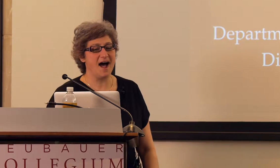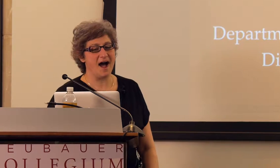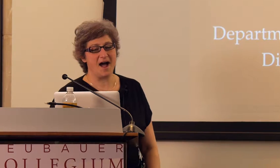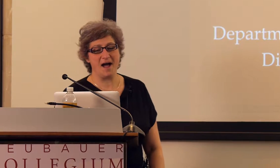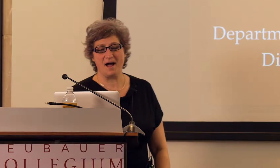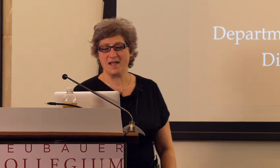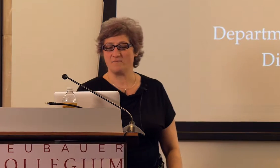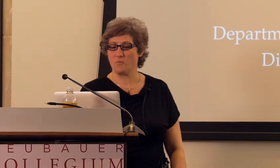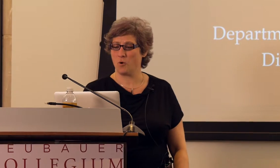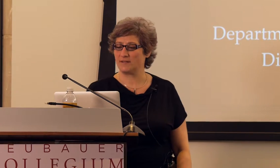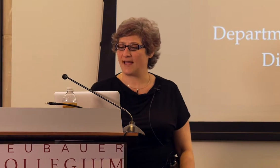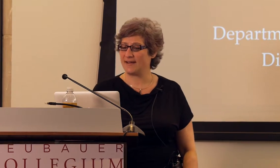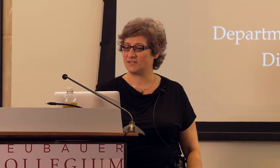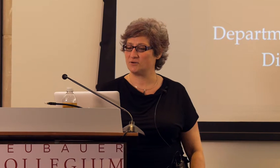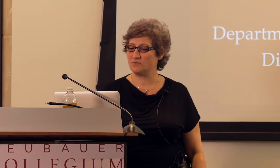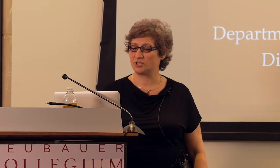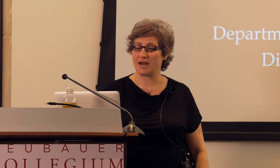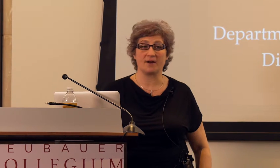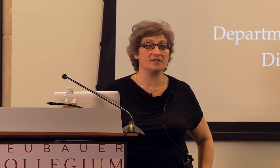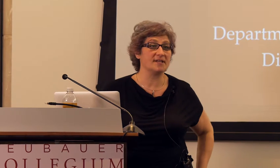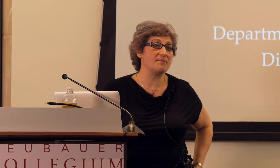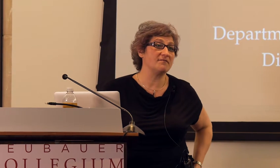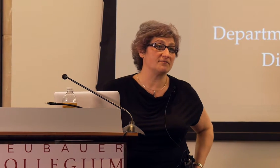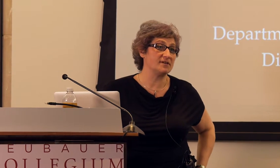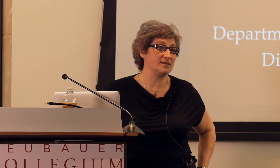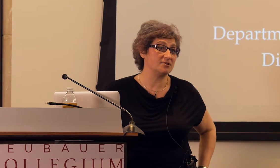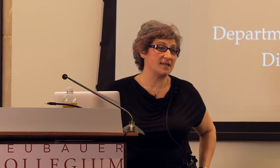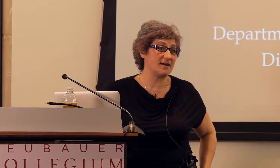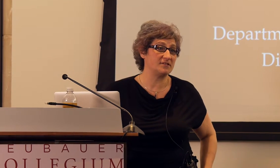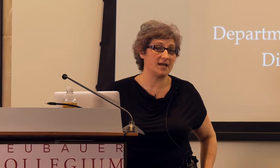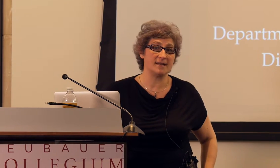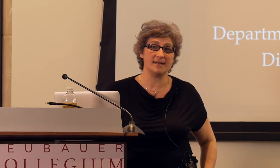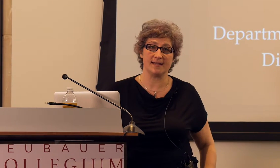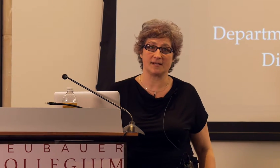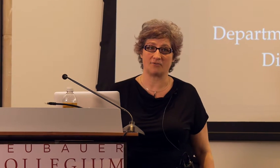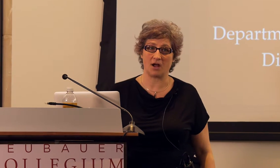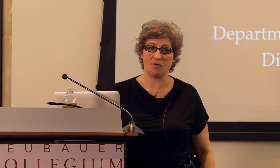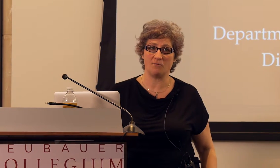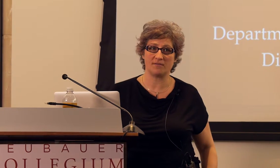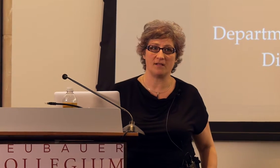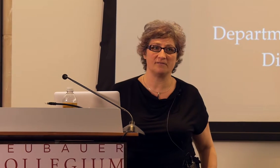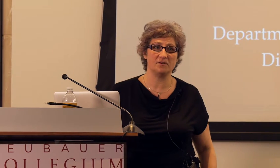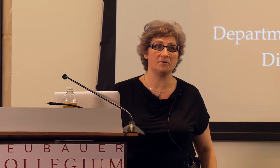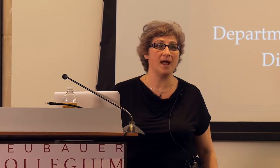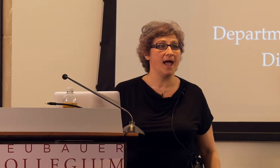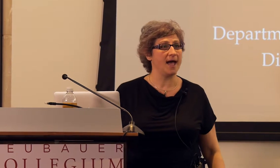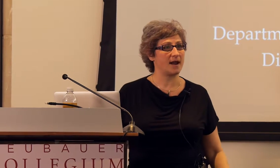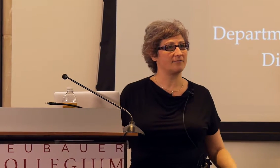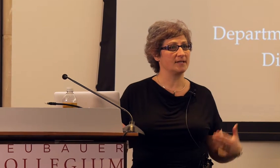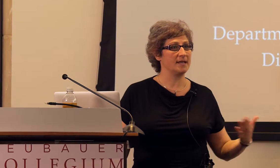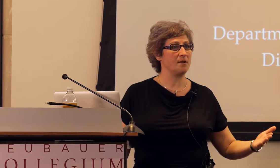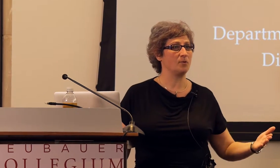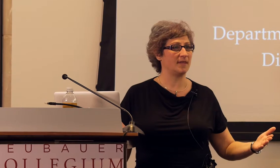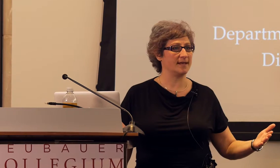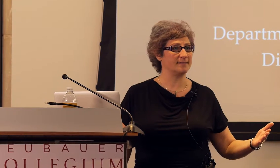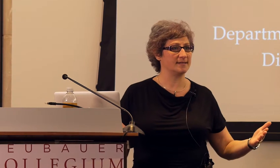I would like to share some of the research that I've done in Nicaragua with all of you and I really would like this